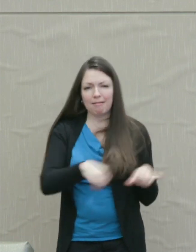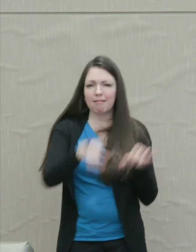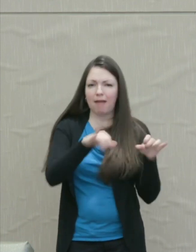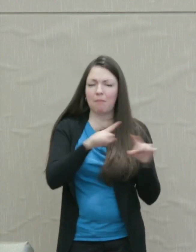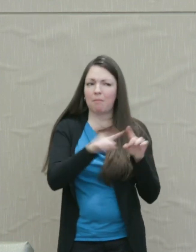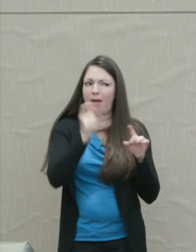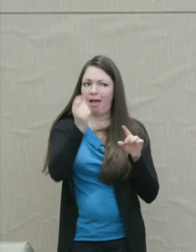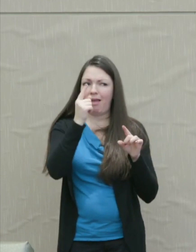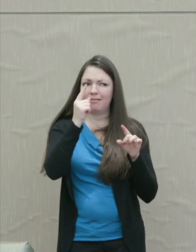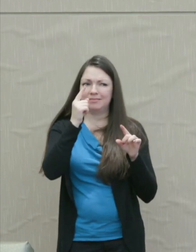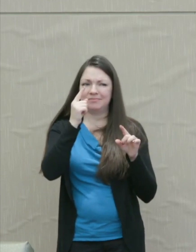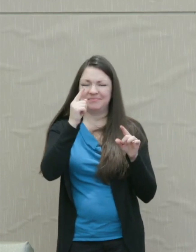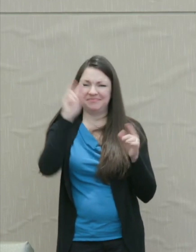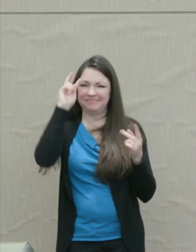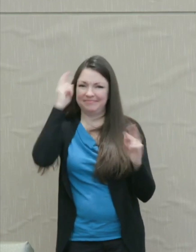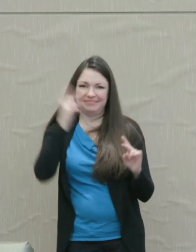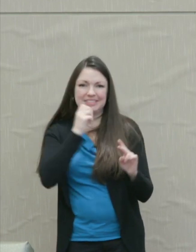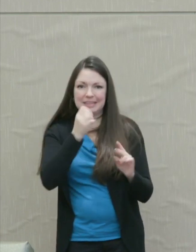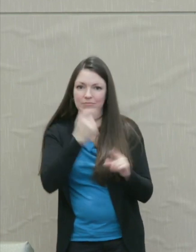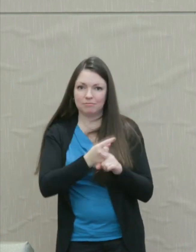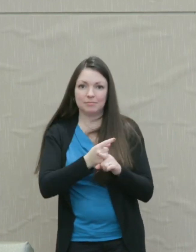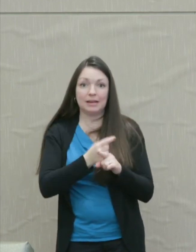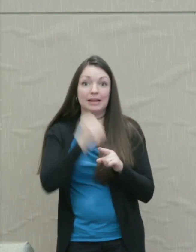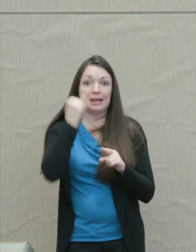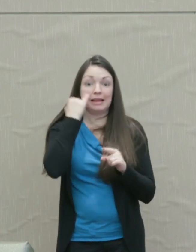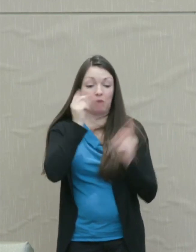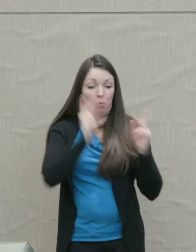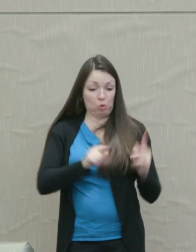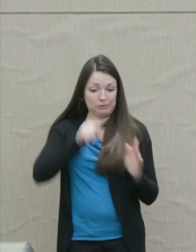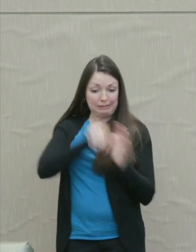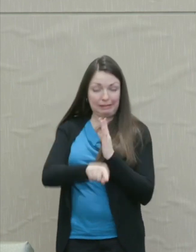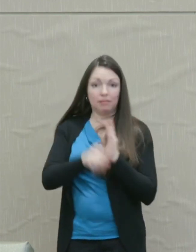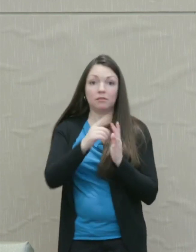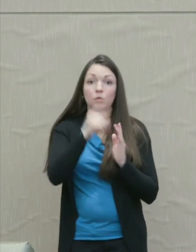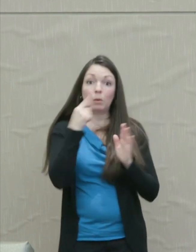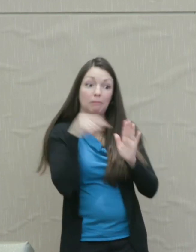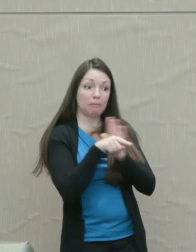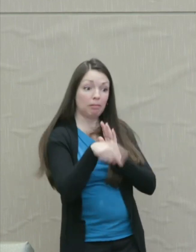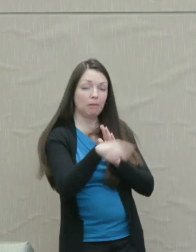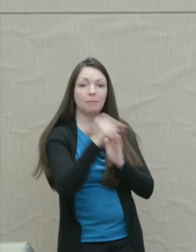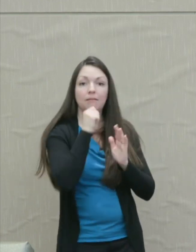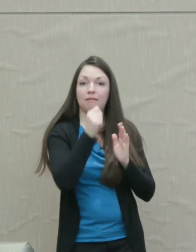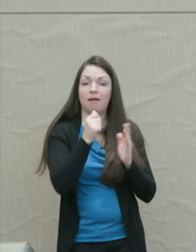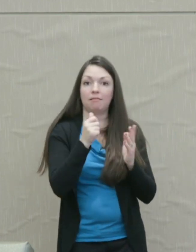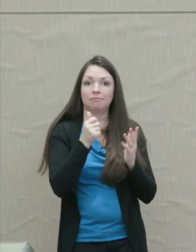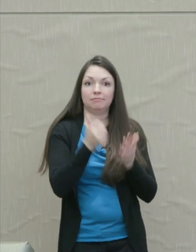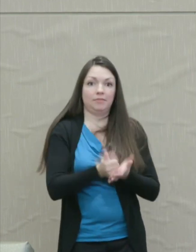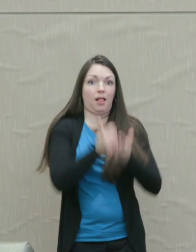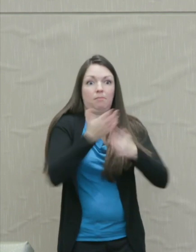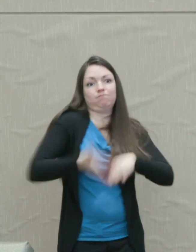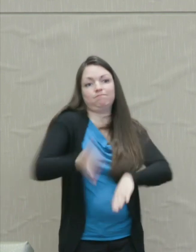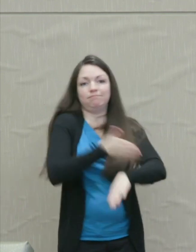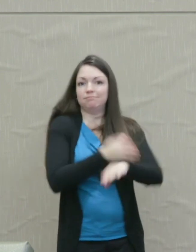fiction. Killing the killer does not restore the dead to life much though the demand for capital